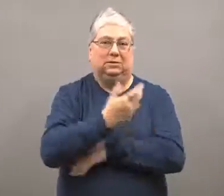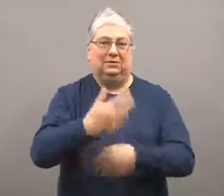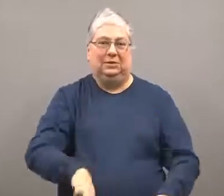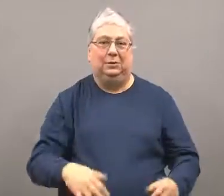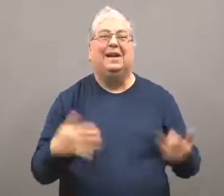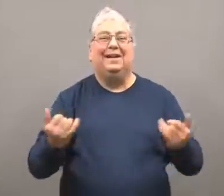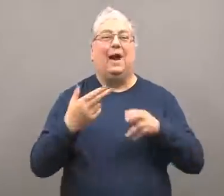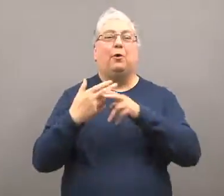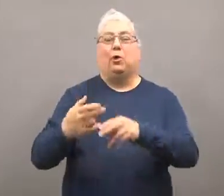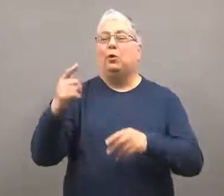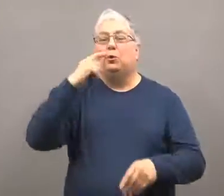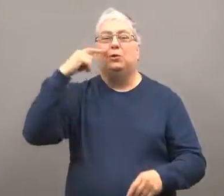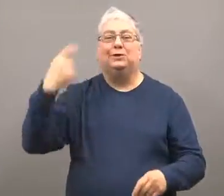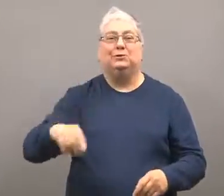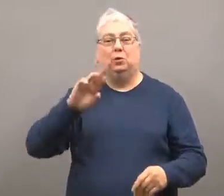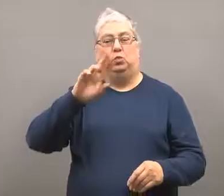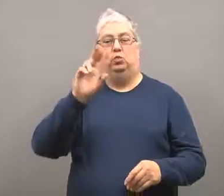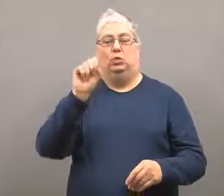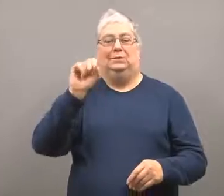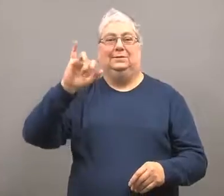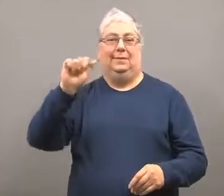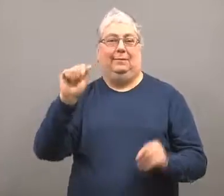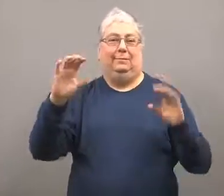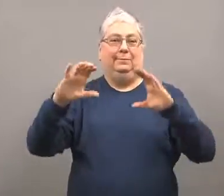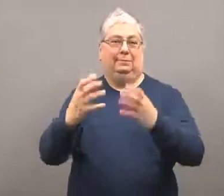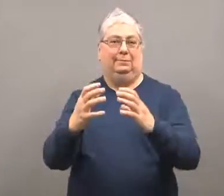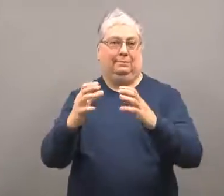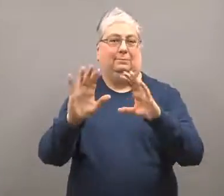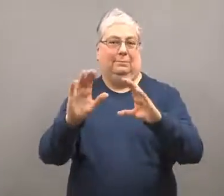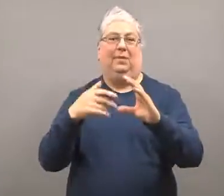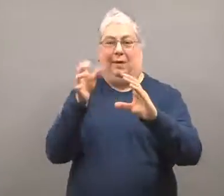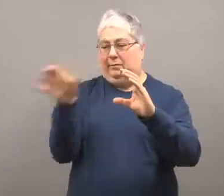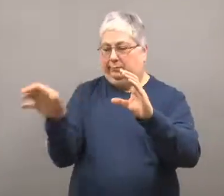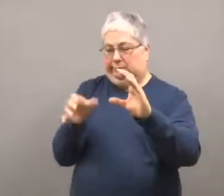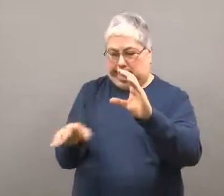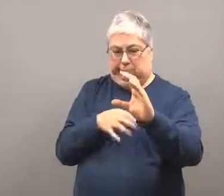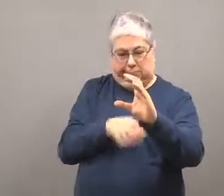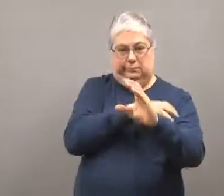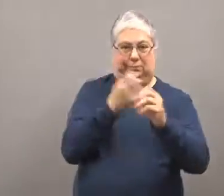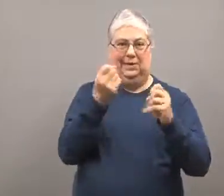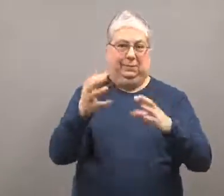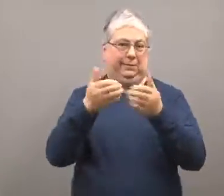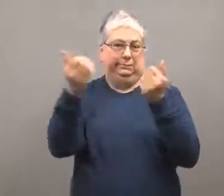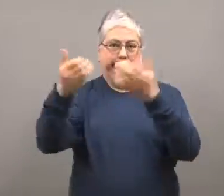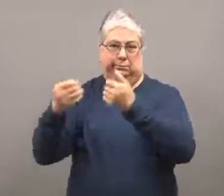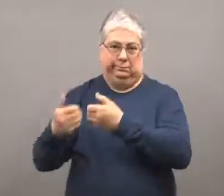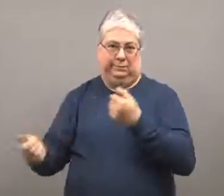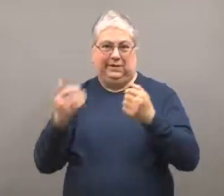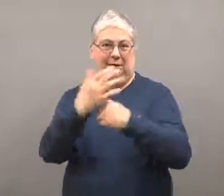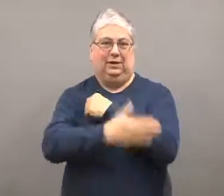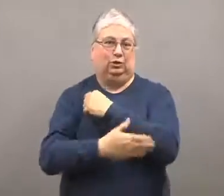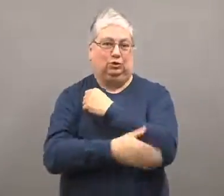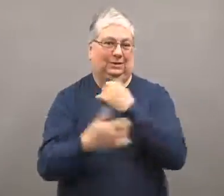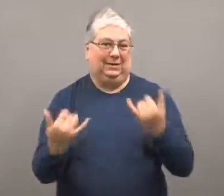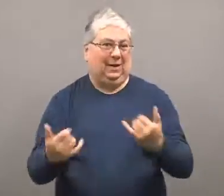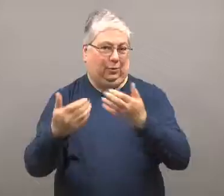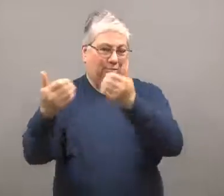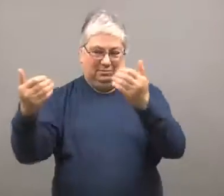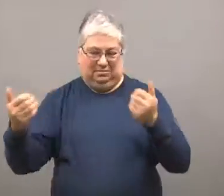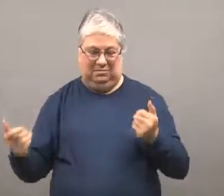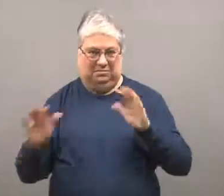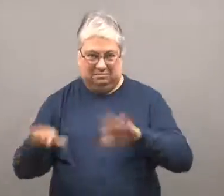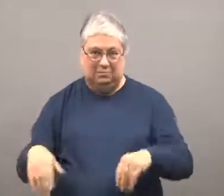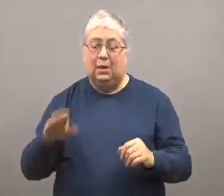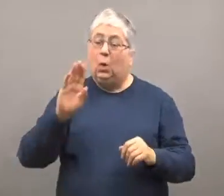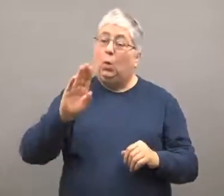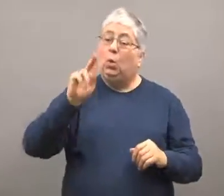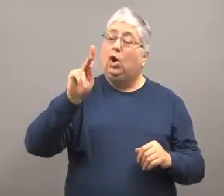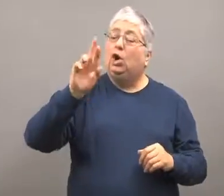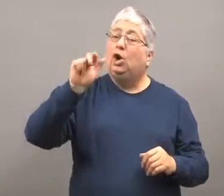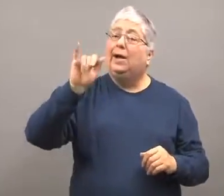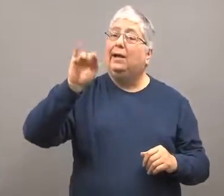So now a certain area is called Russia, signed this way,